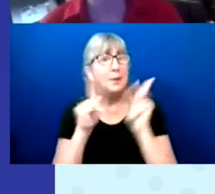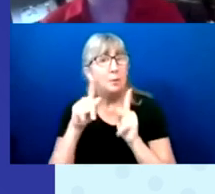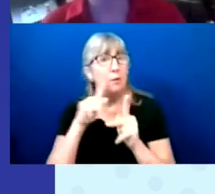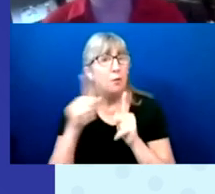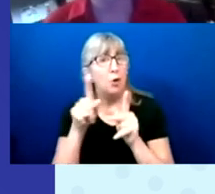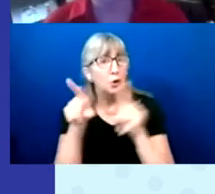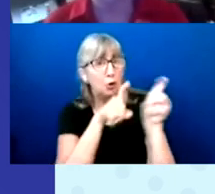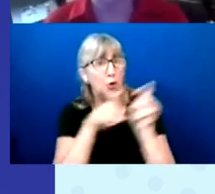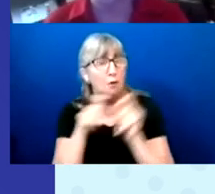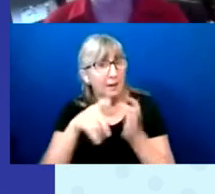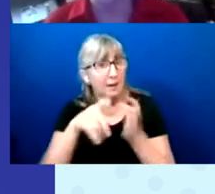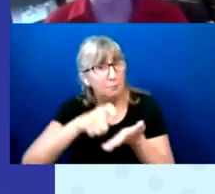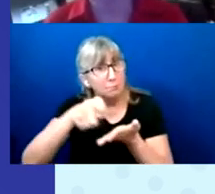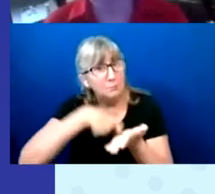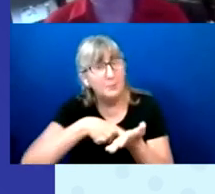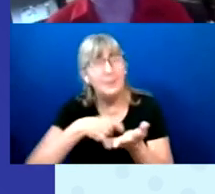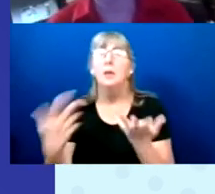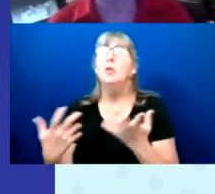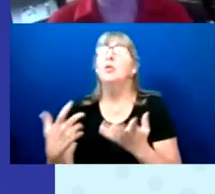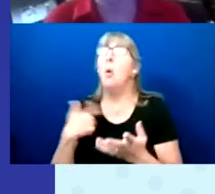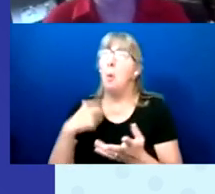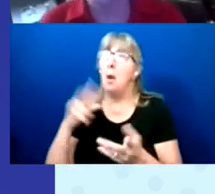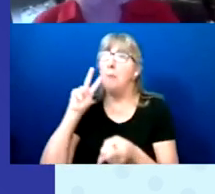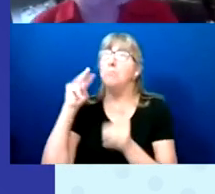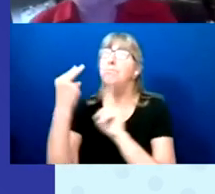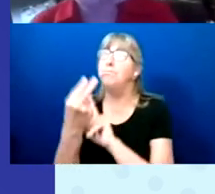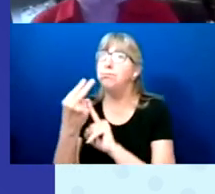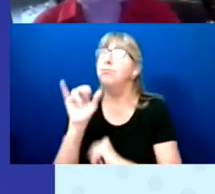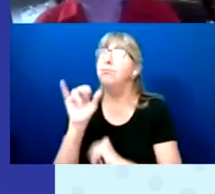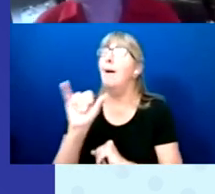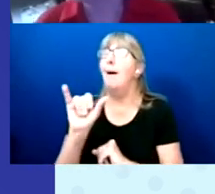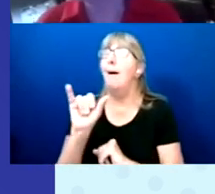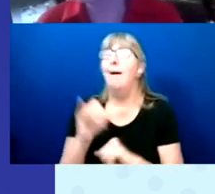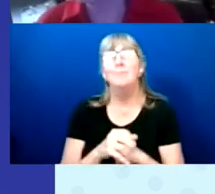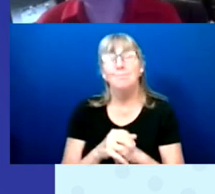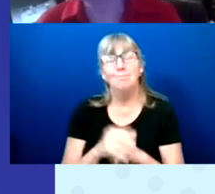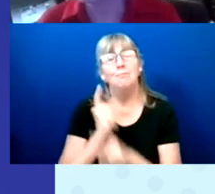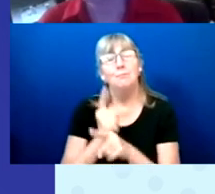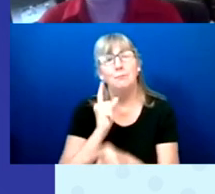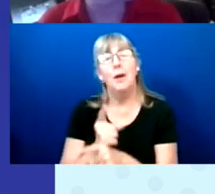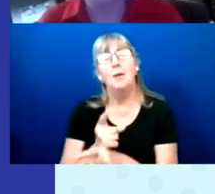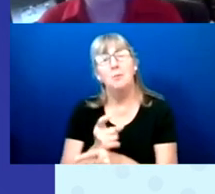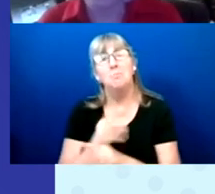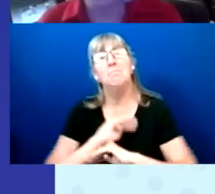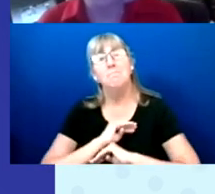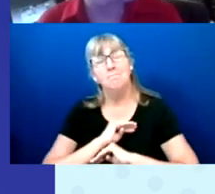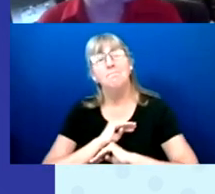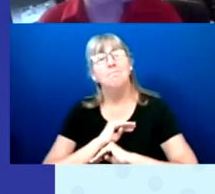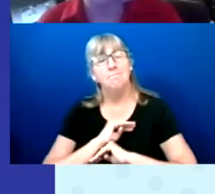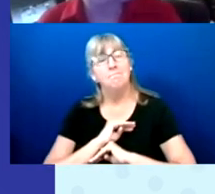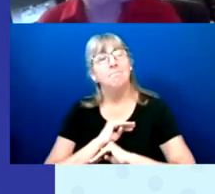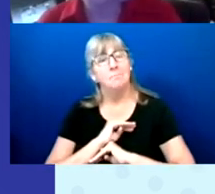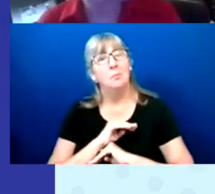So when I changed my way of thinking about it, yeah, we are pretty happy with the fact that we got that number.